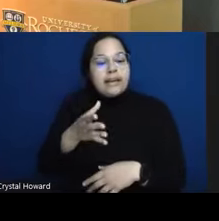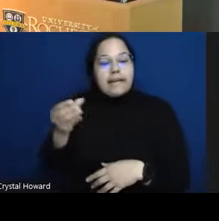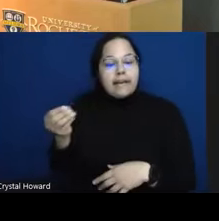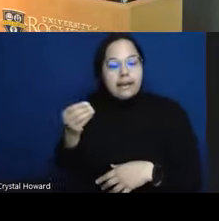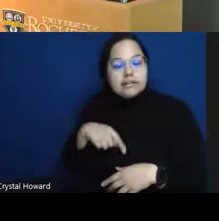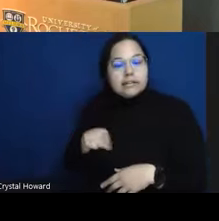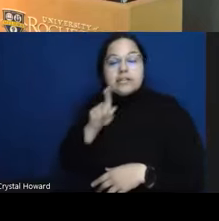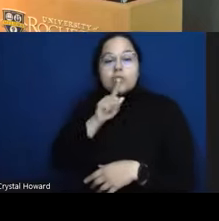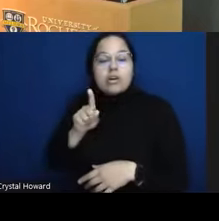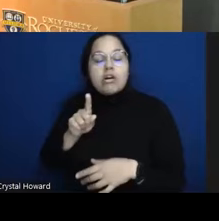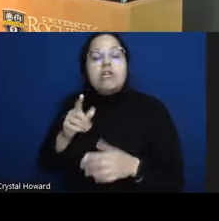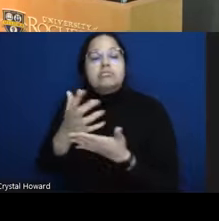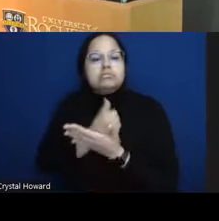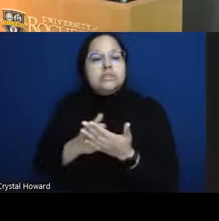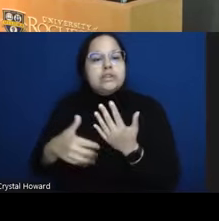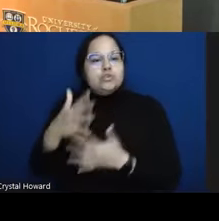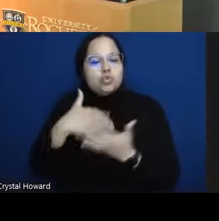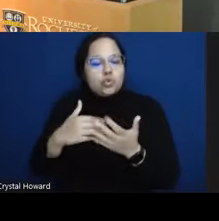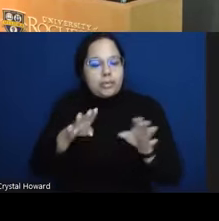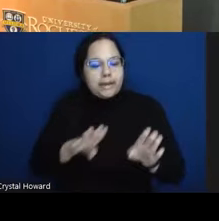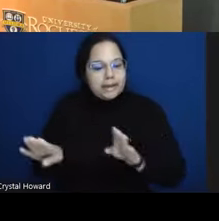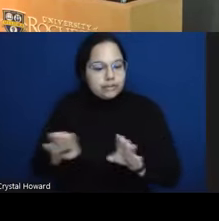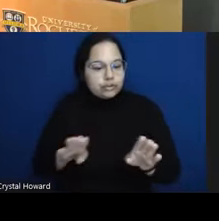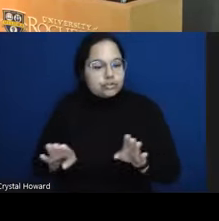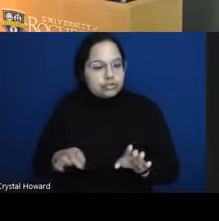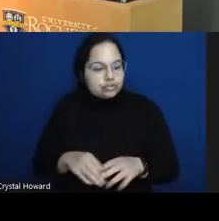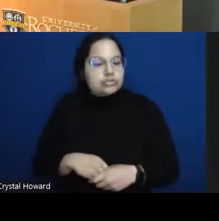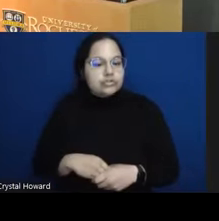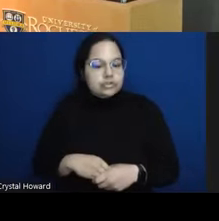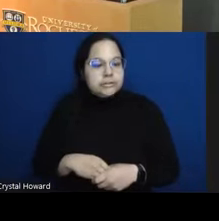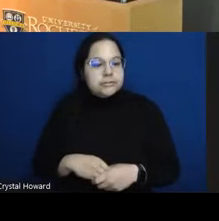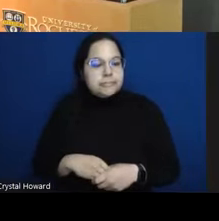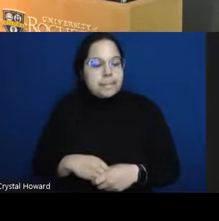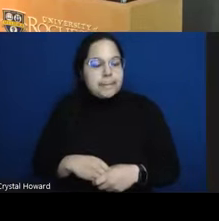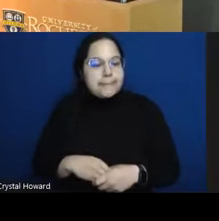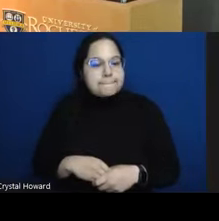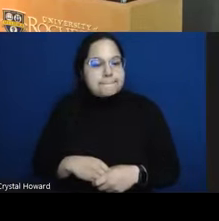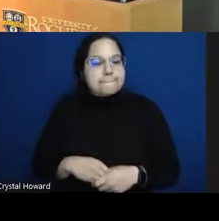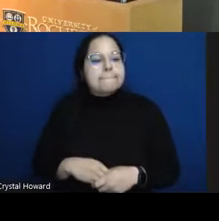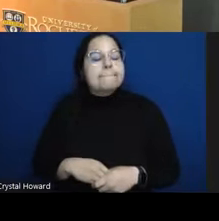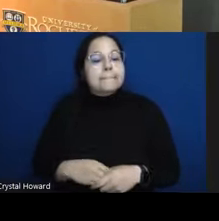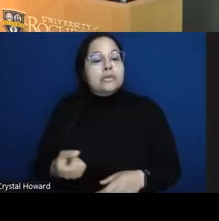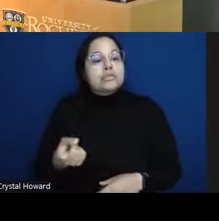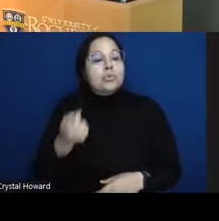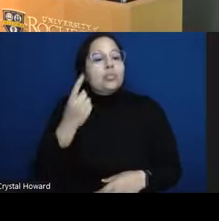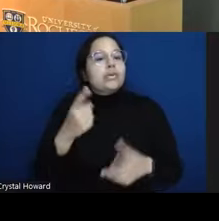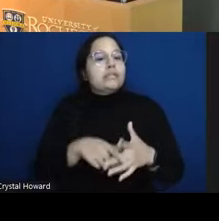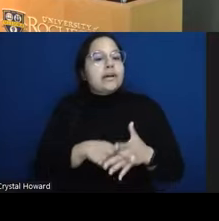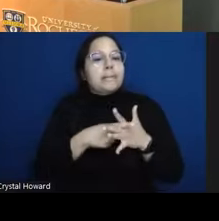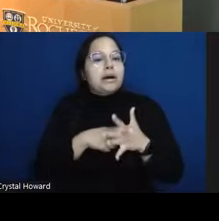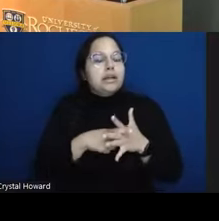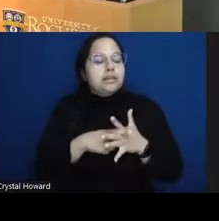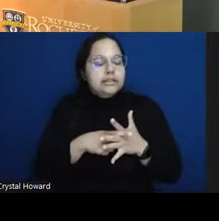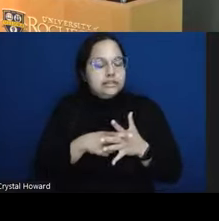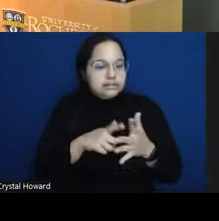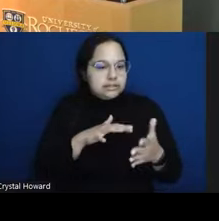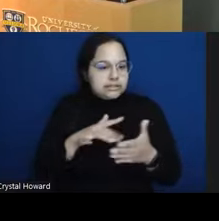like culturally specific social behaviors so one of the pilot studies that um we did a couple uh